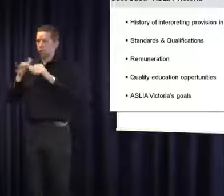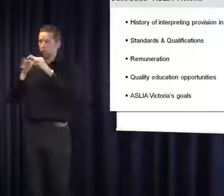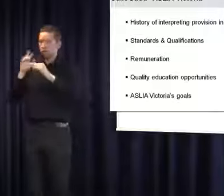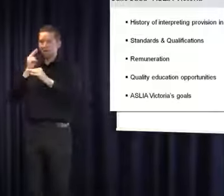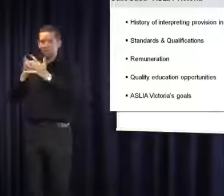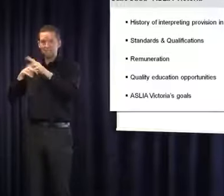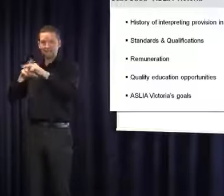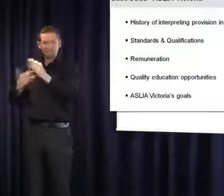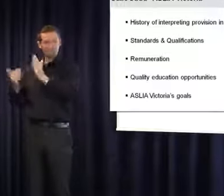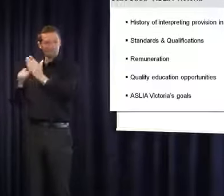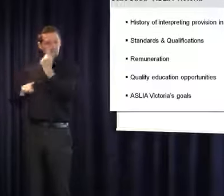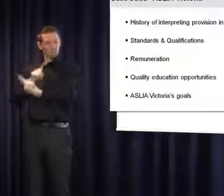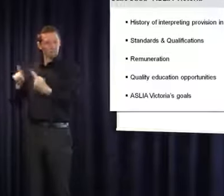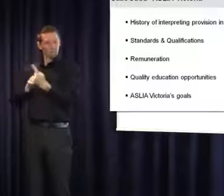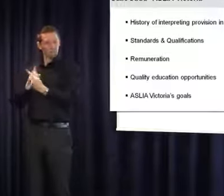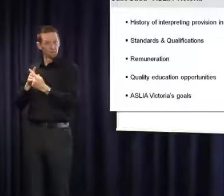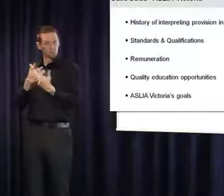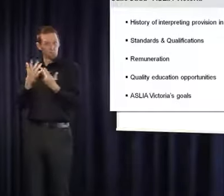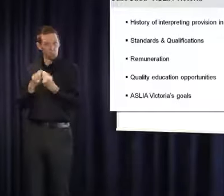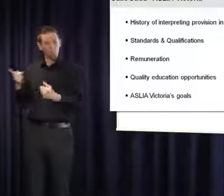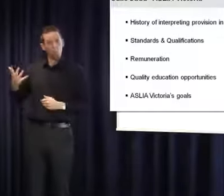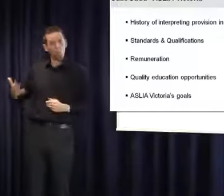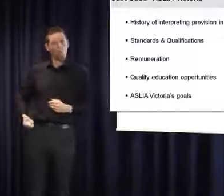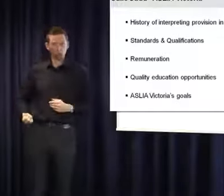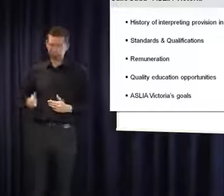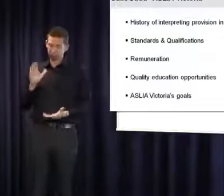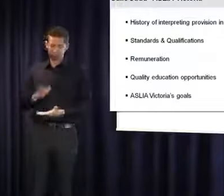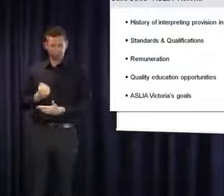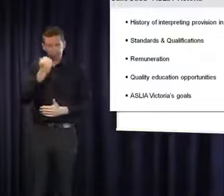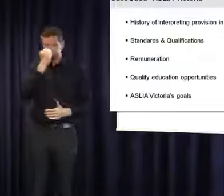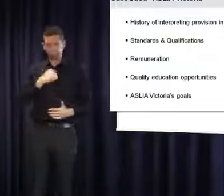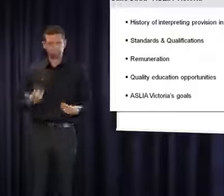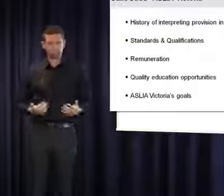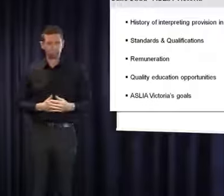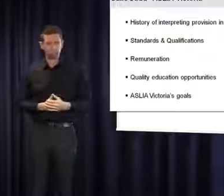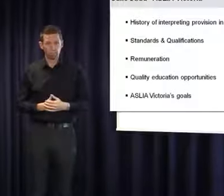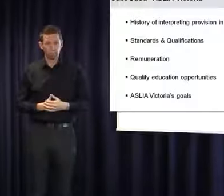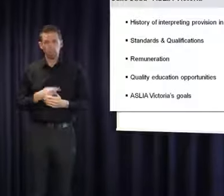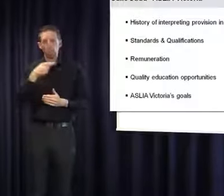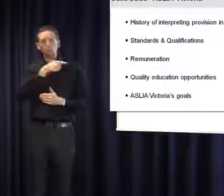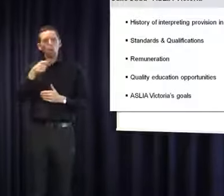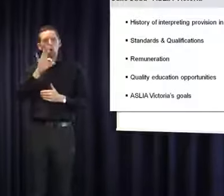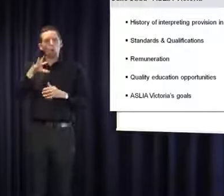meetings on very meagre wages. They're not part of the interdisciplinary team even though